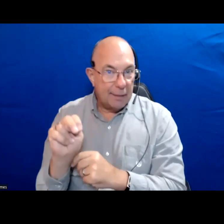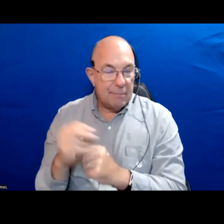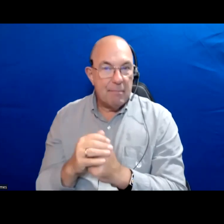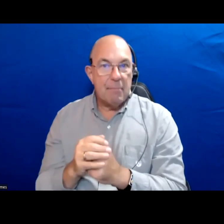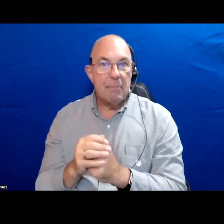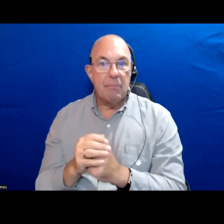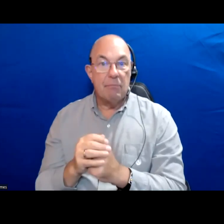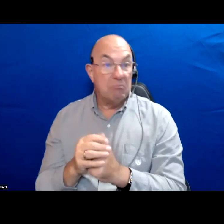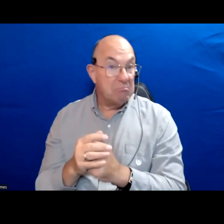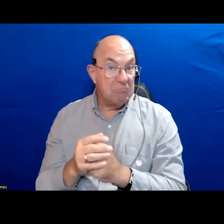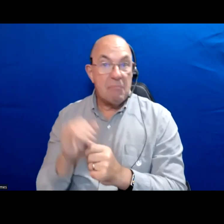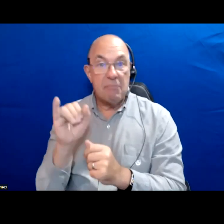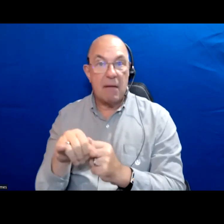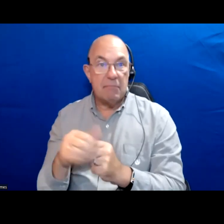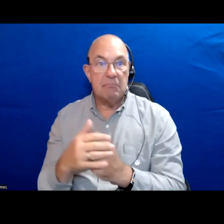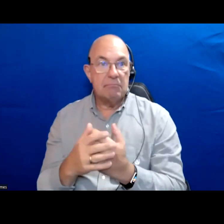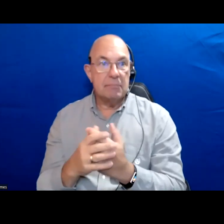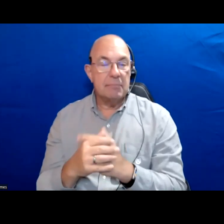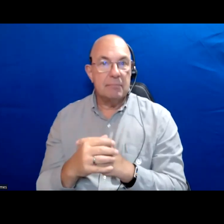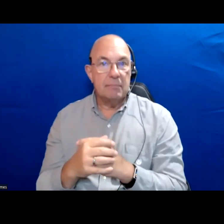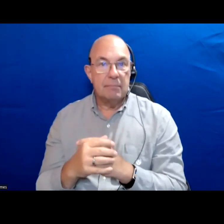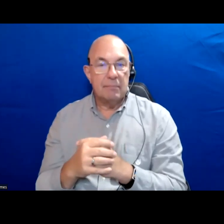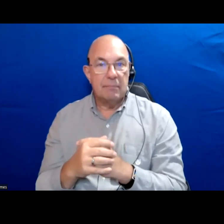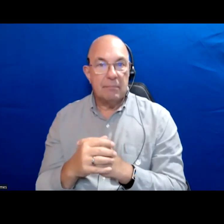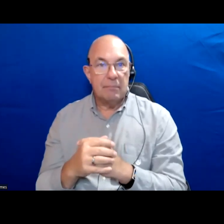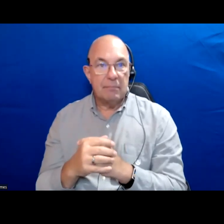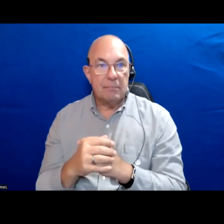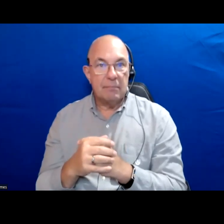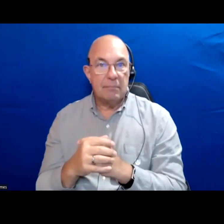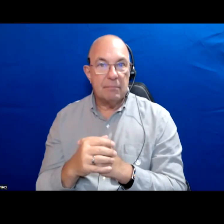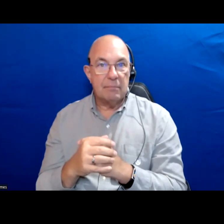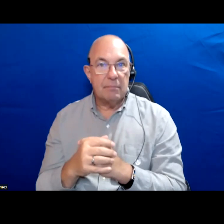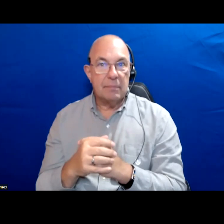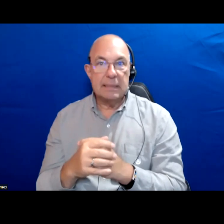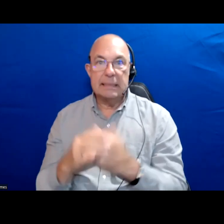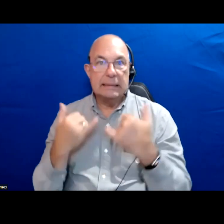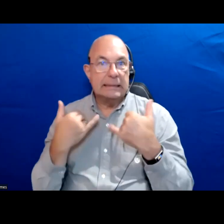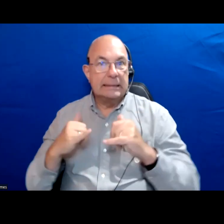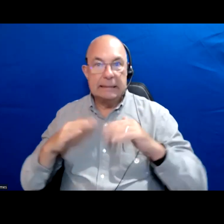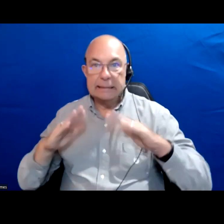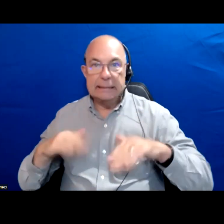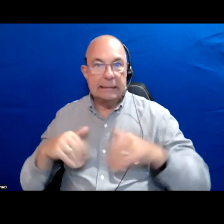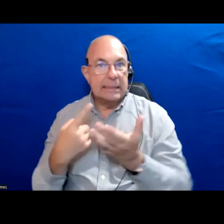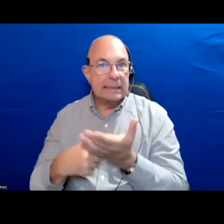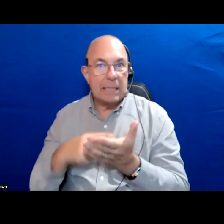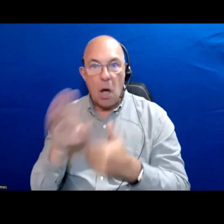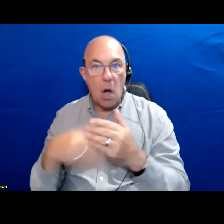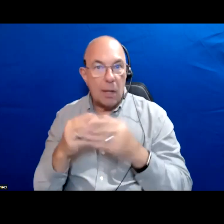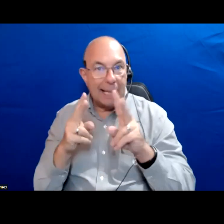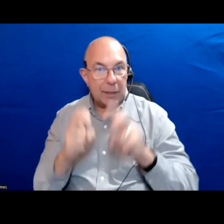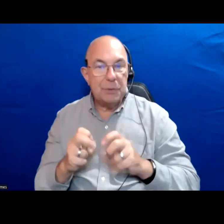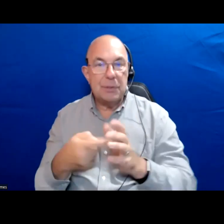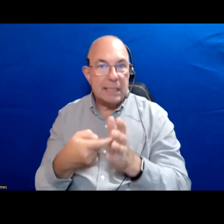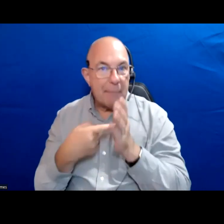Which is by far not fully addressing all of the issues and demands that might be associated